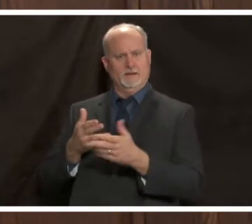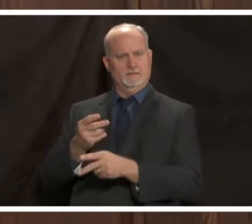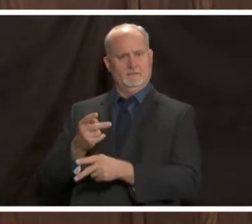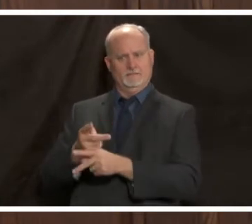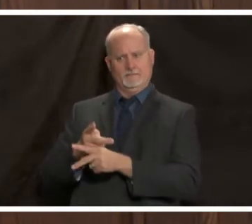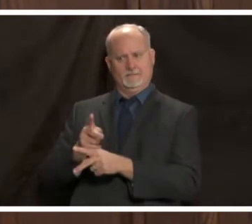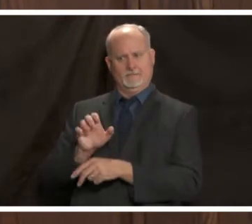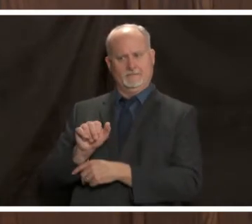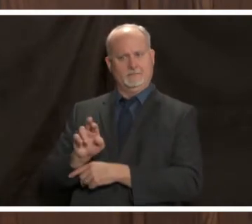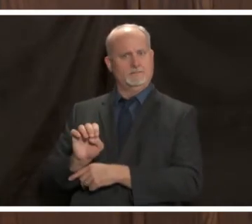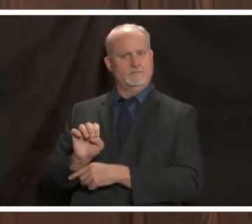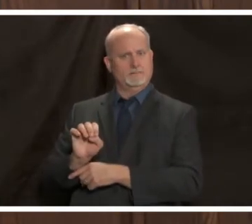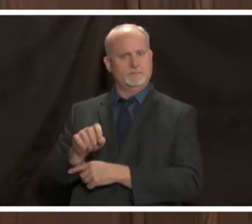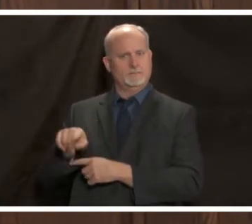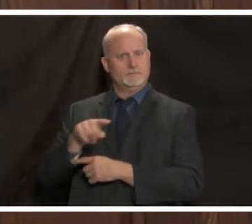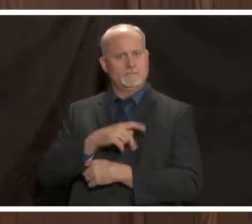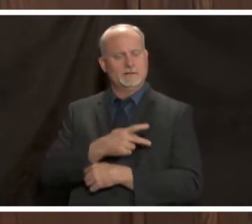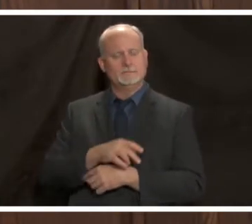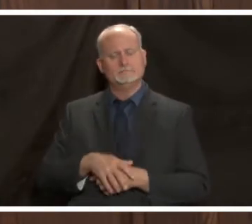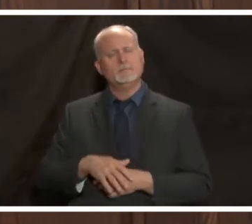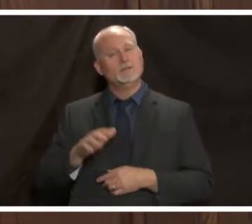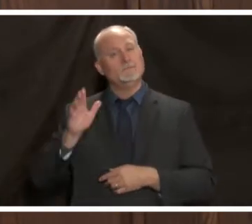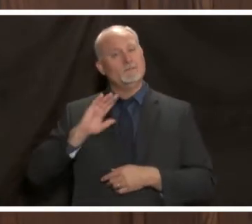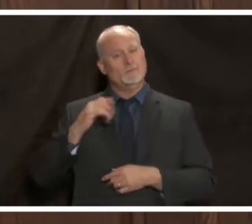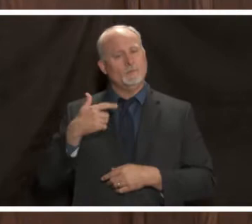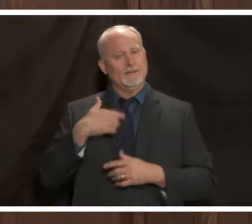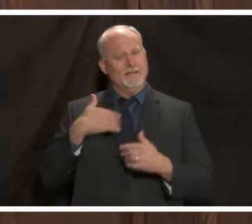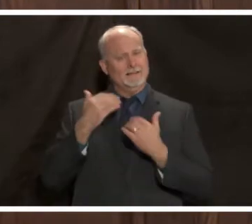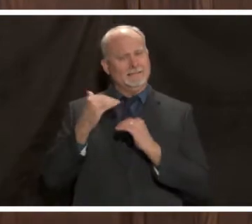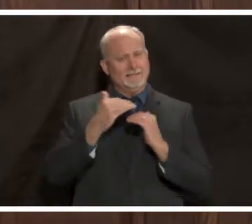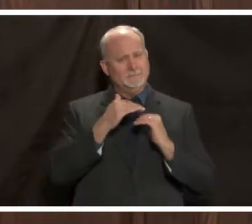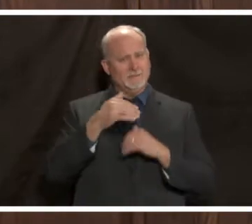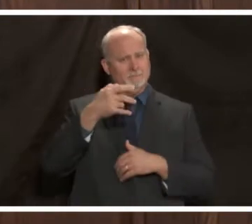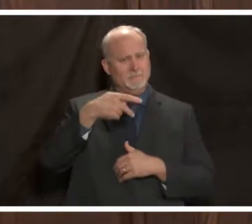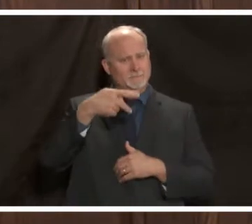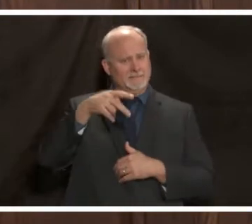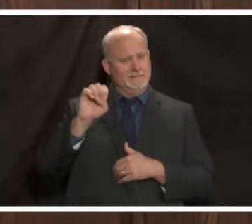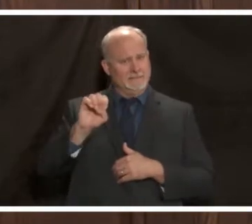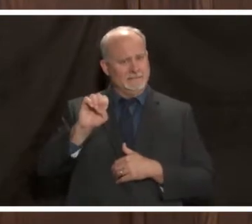in the past we've had some issues with ppe supplies i wanted to address that today that